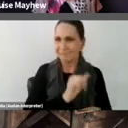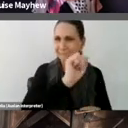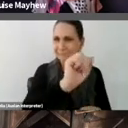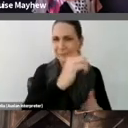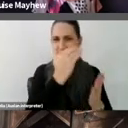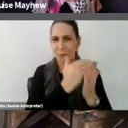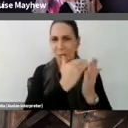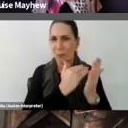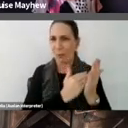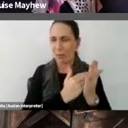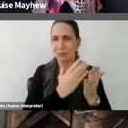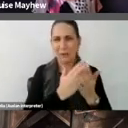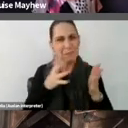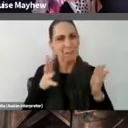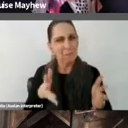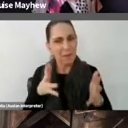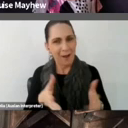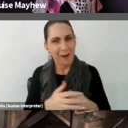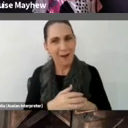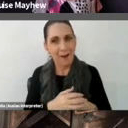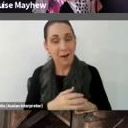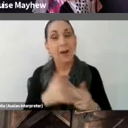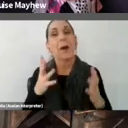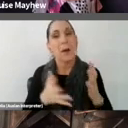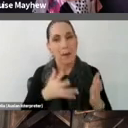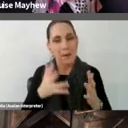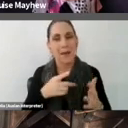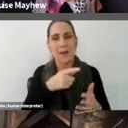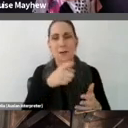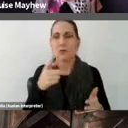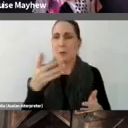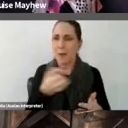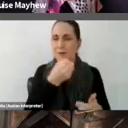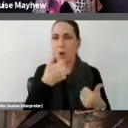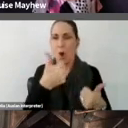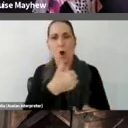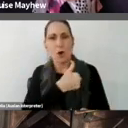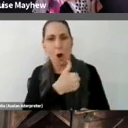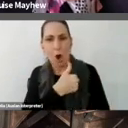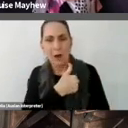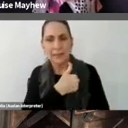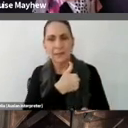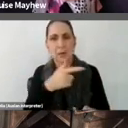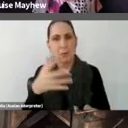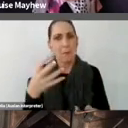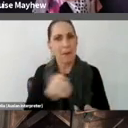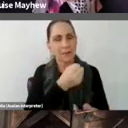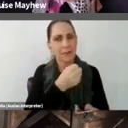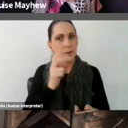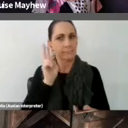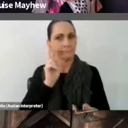spaces, they ask for a kindness and generosity to behave differently without